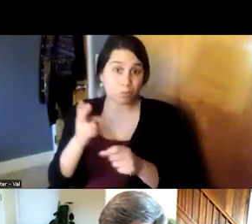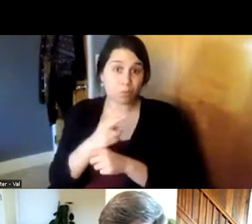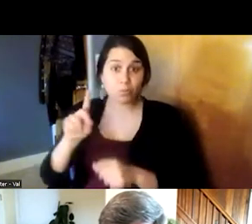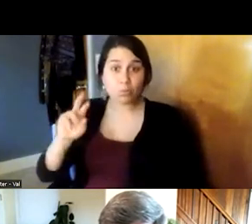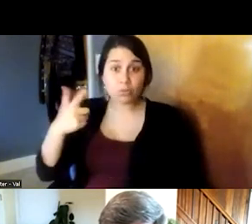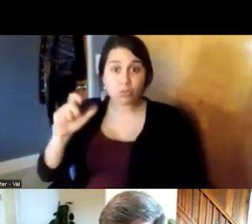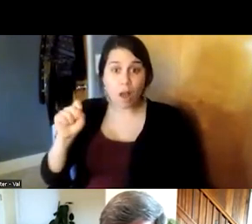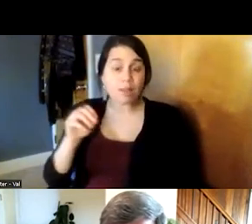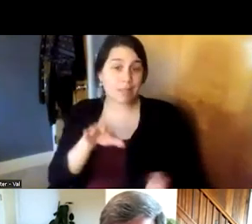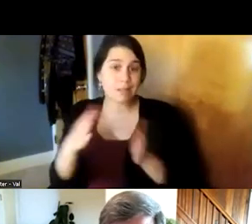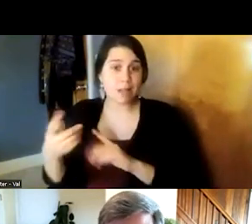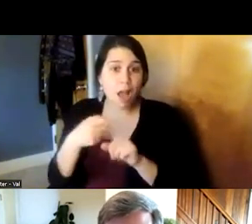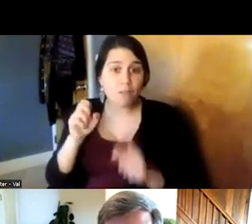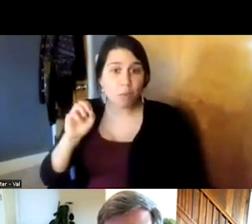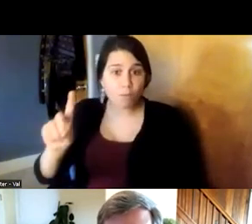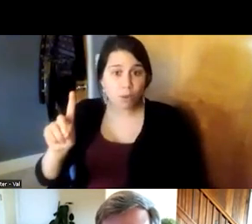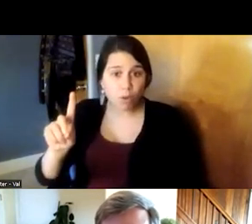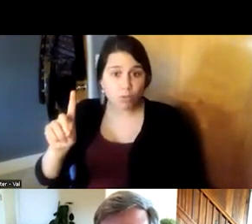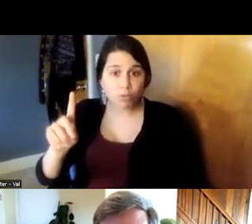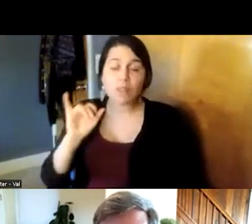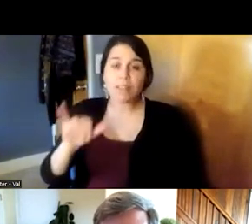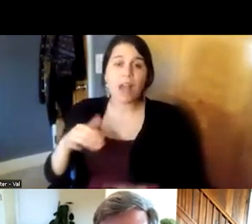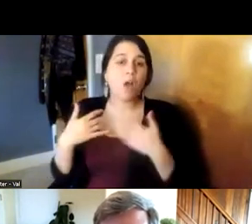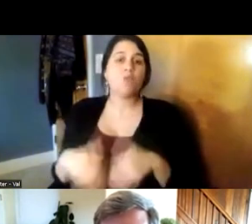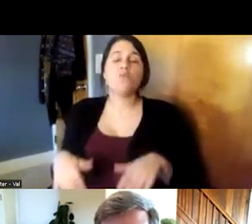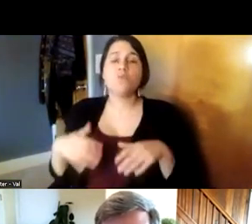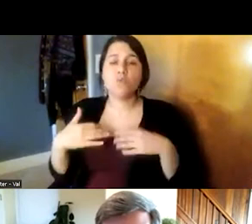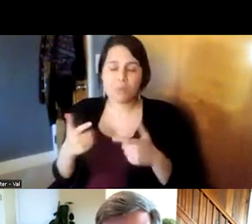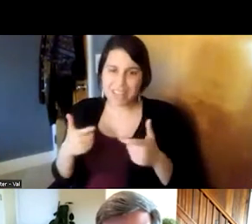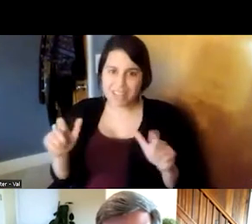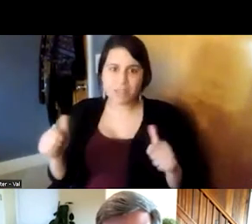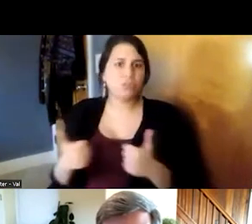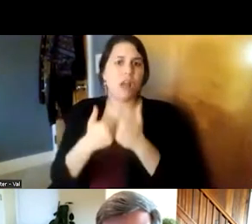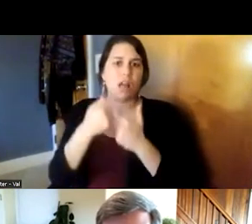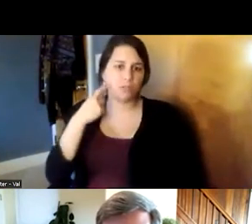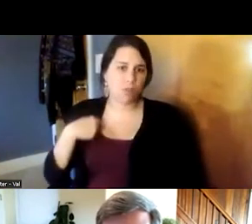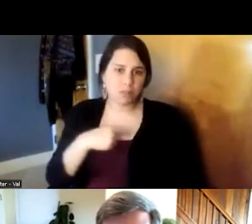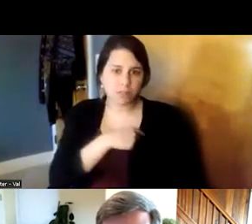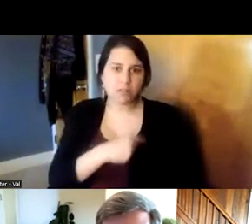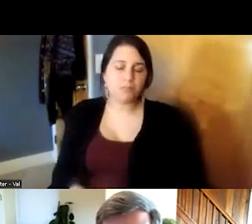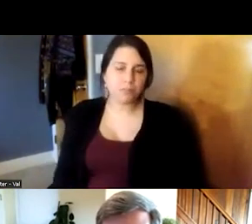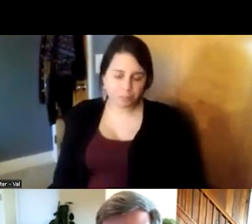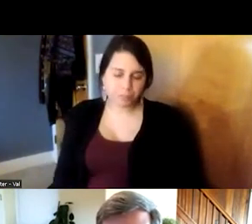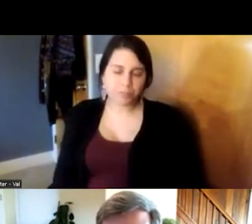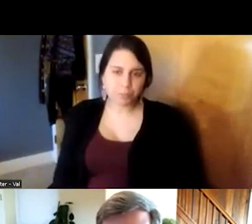that's been a very concrete challenge for us of course and that has been constantly getting